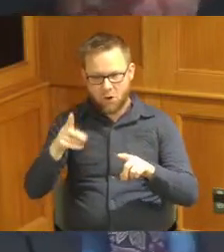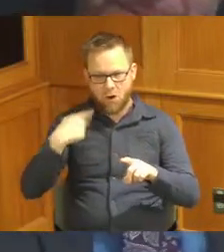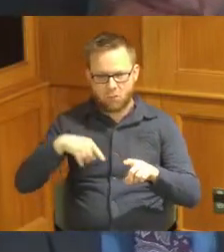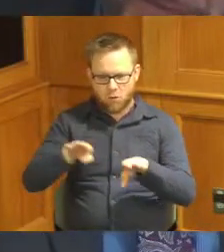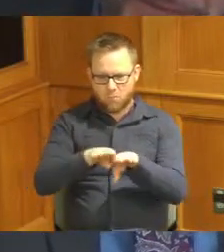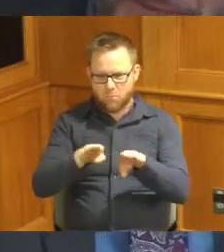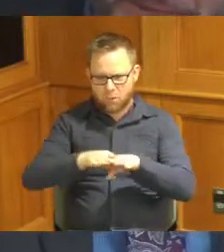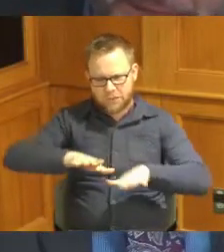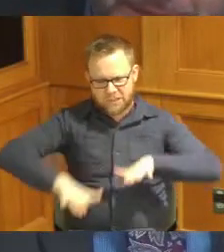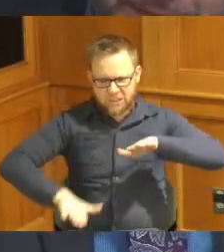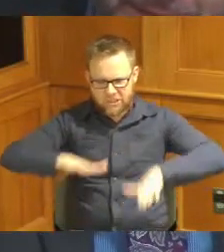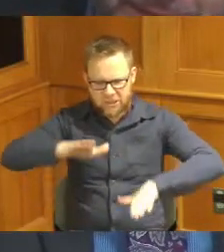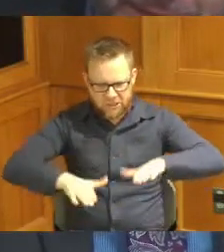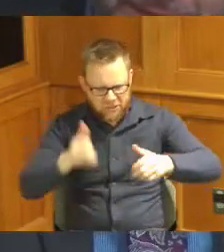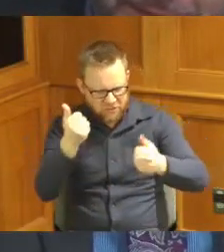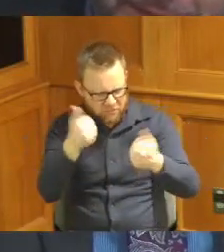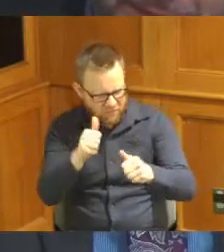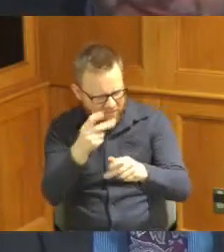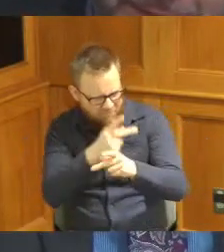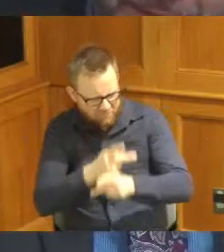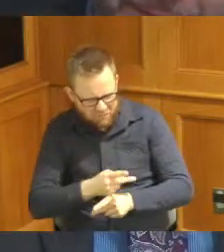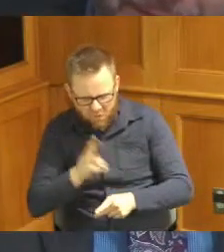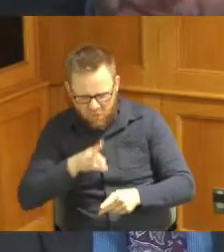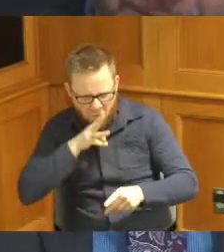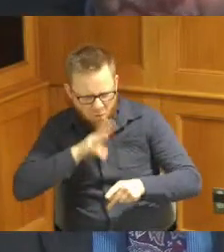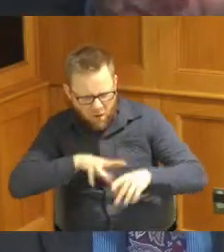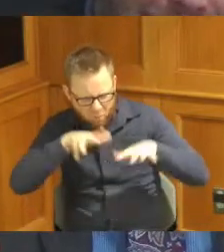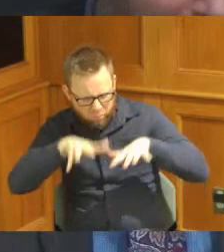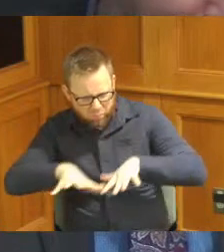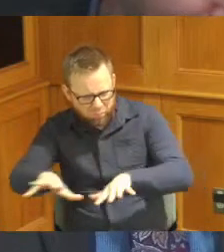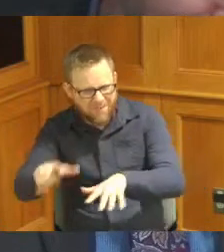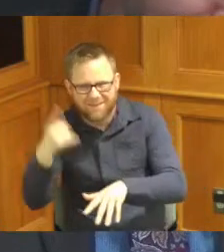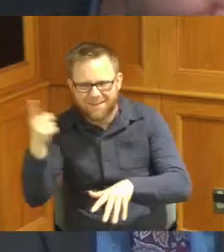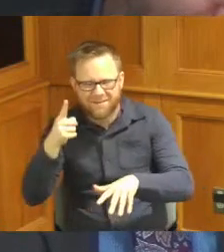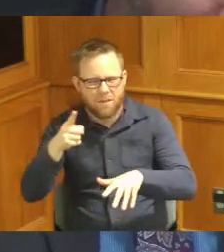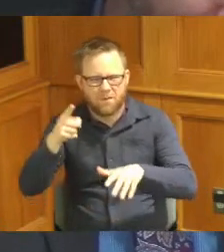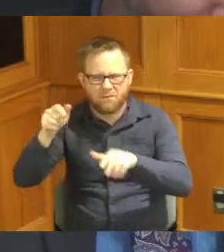trying to figure out what to do with this this water rock it was this Landslide situation it was